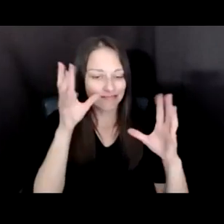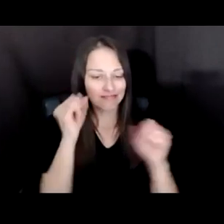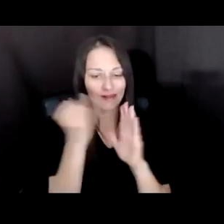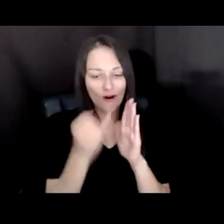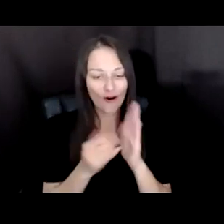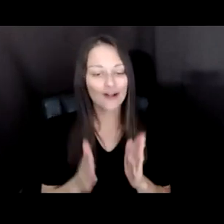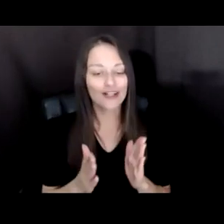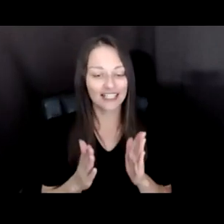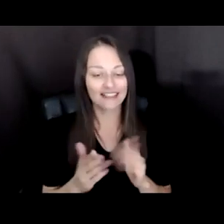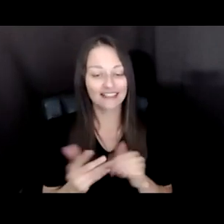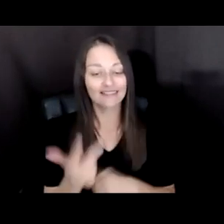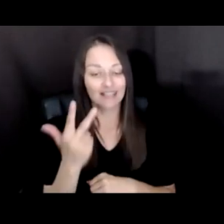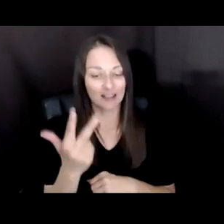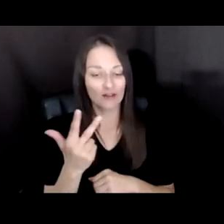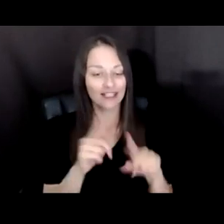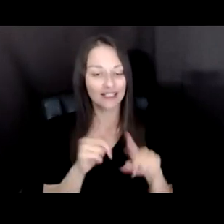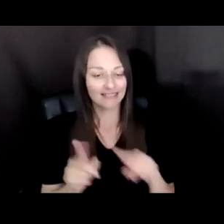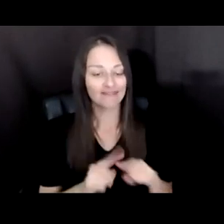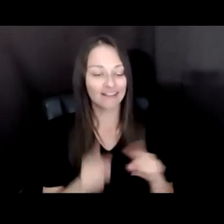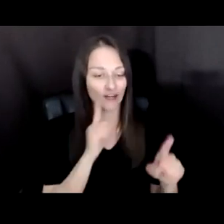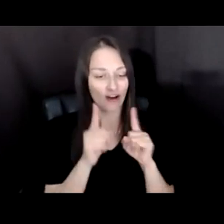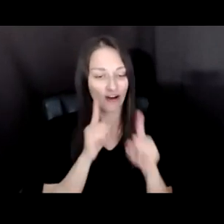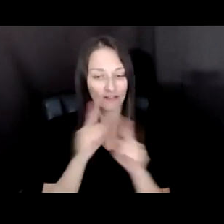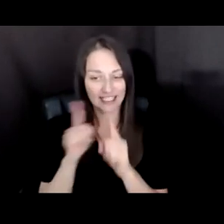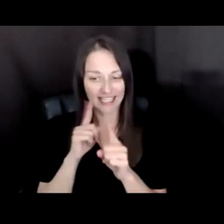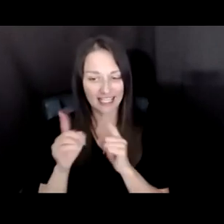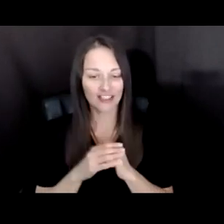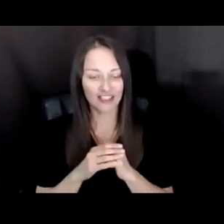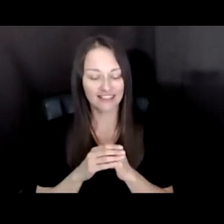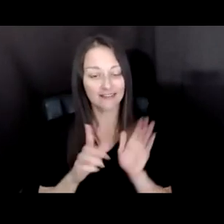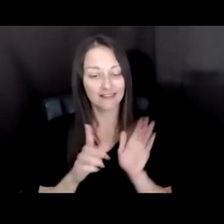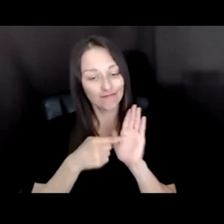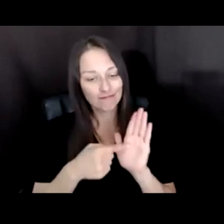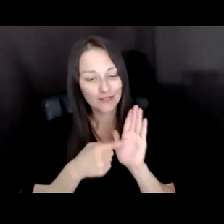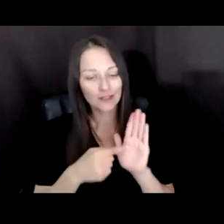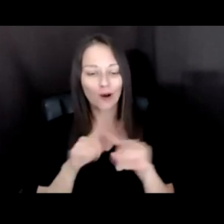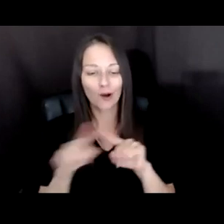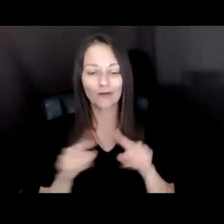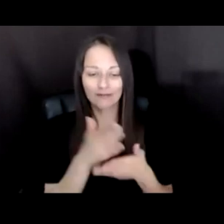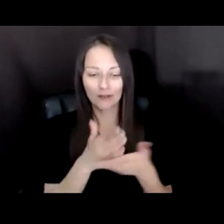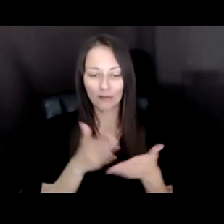SEPARATE CONVERSATIONS TO ILLUMINATE ASPECTS OF THE REPORT FINDINGS AND PROVIDE A DEEPER